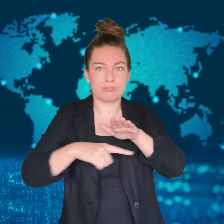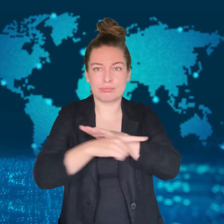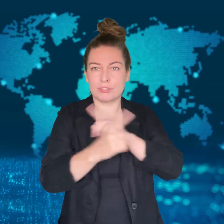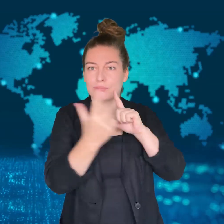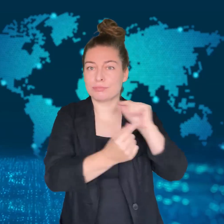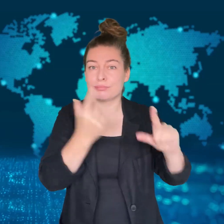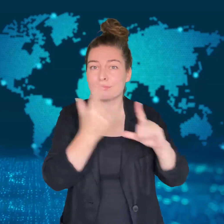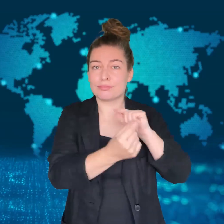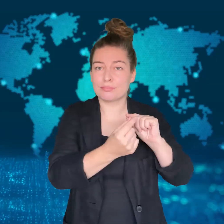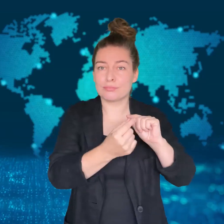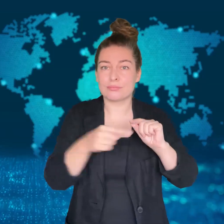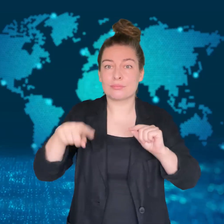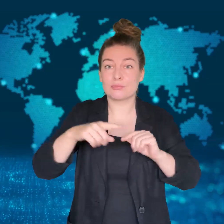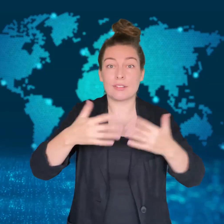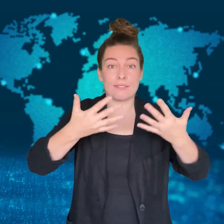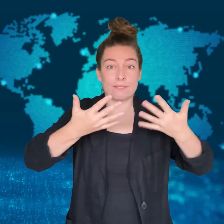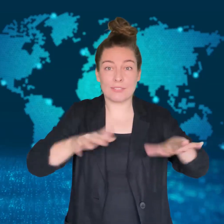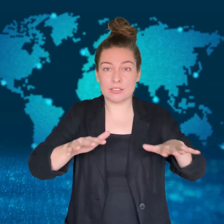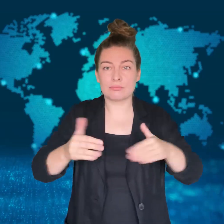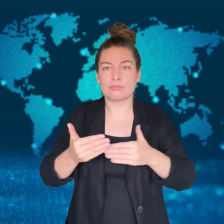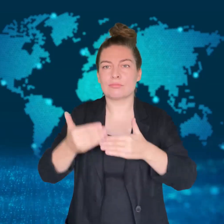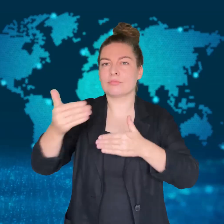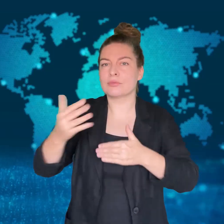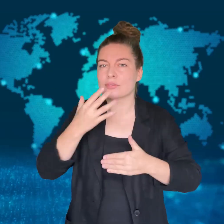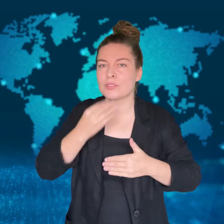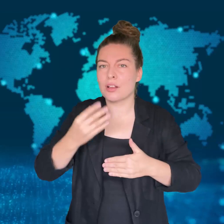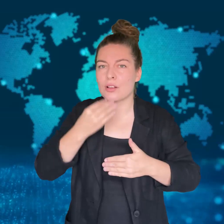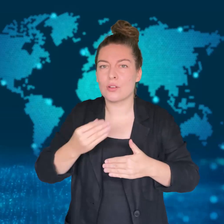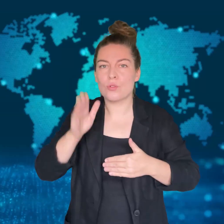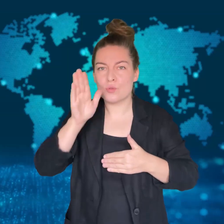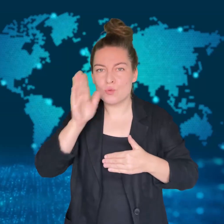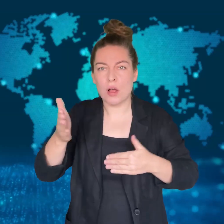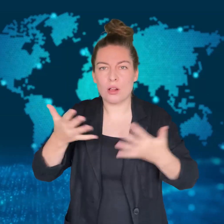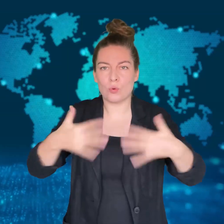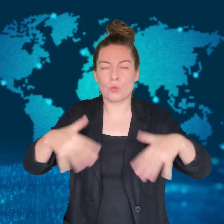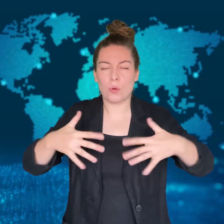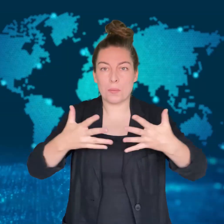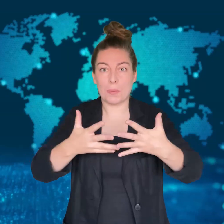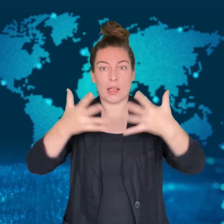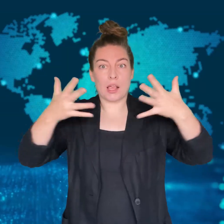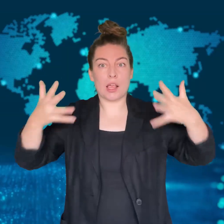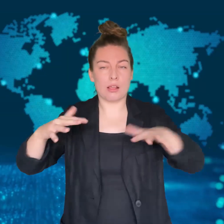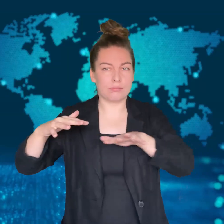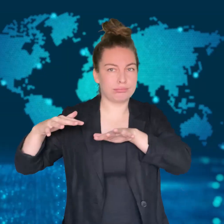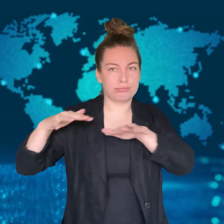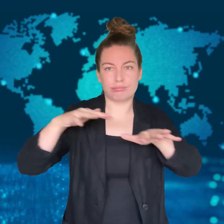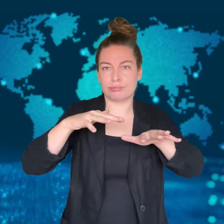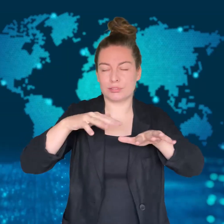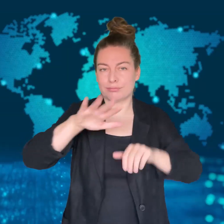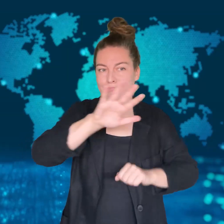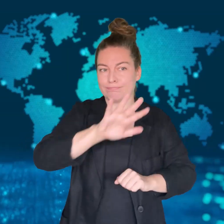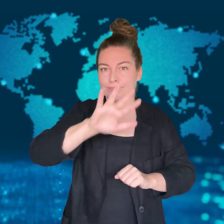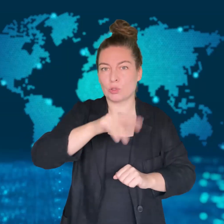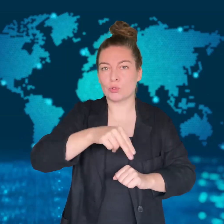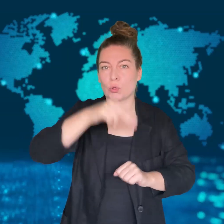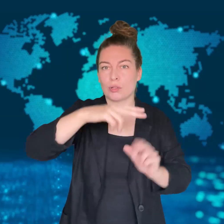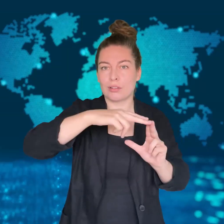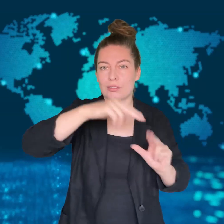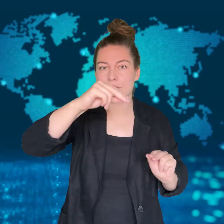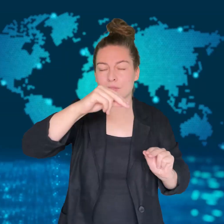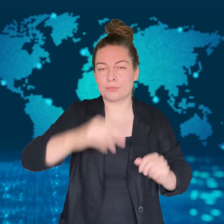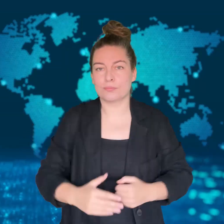Hamas is continuing to send rockets into Israel.